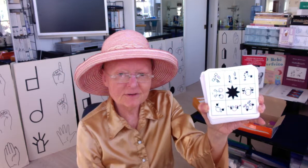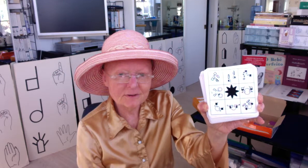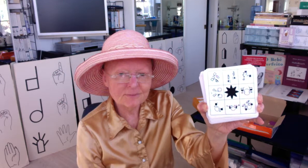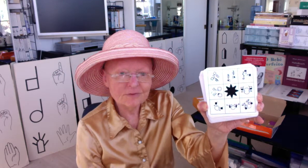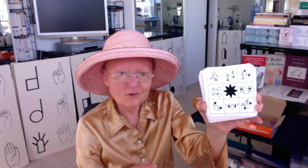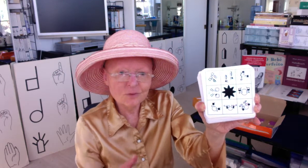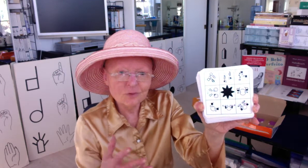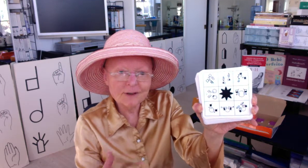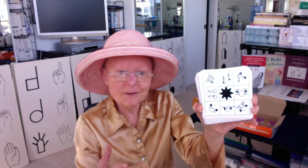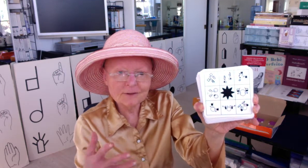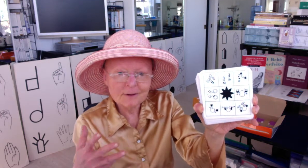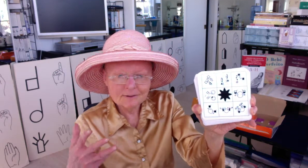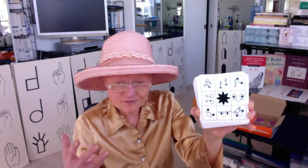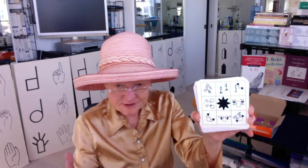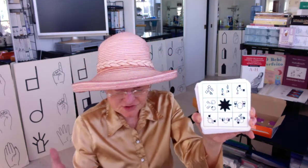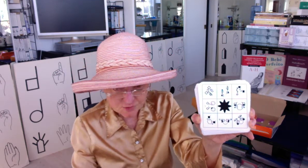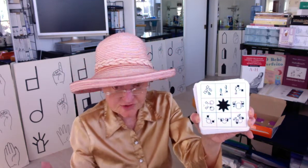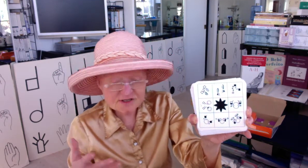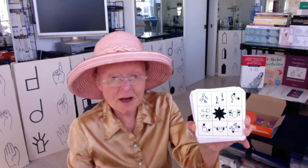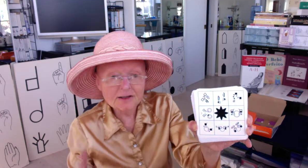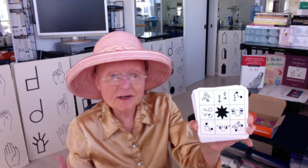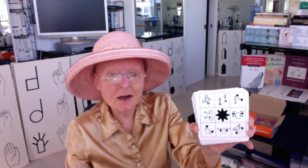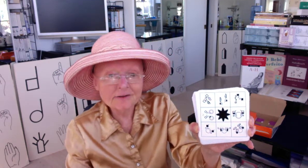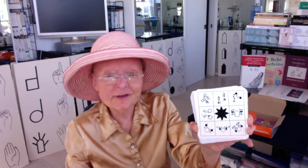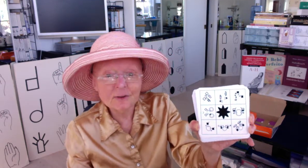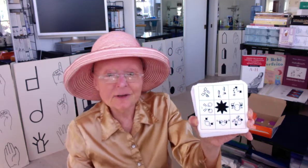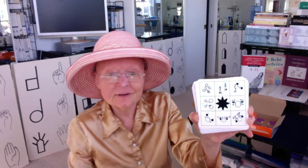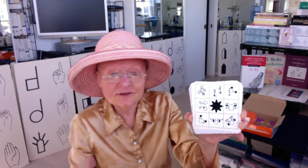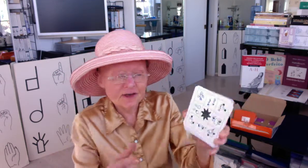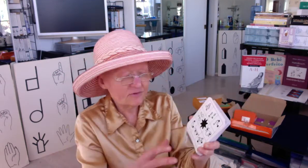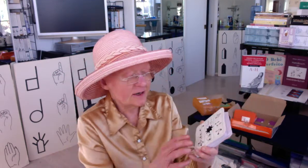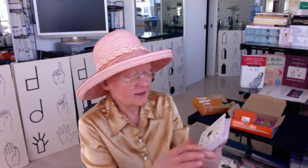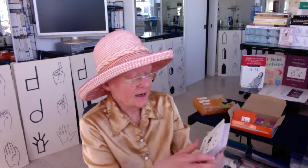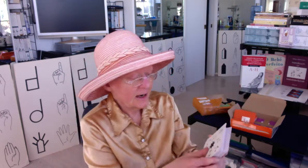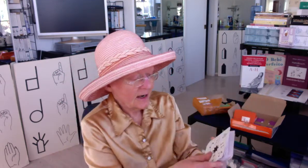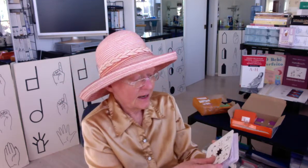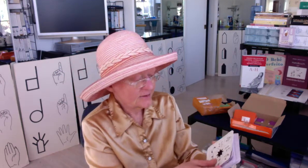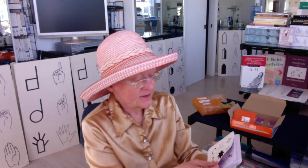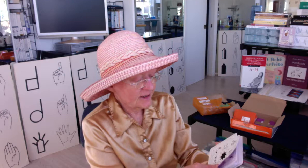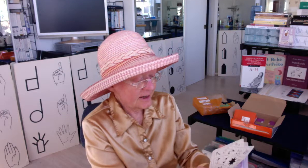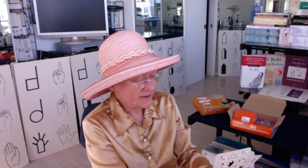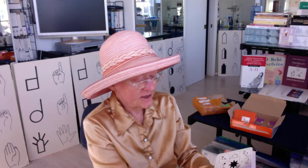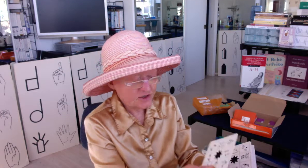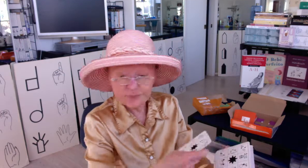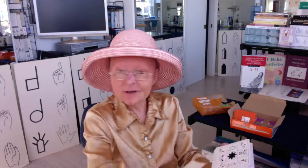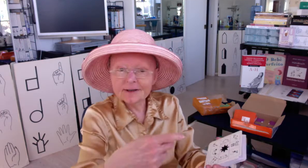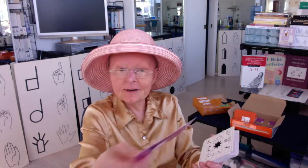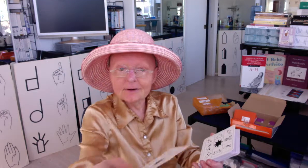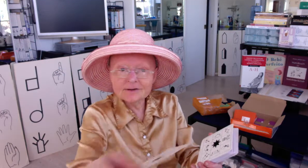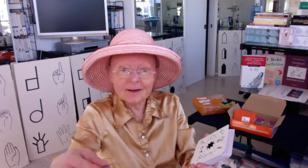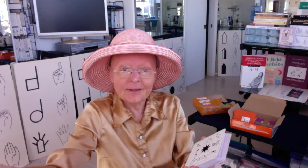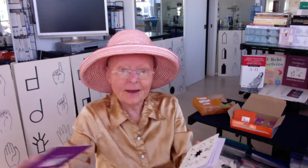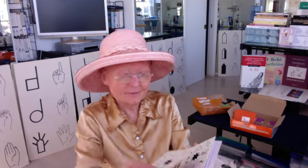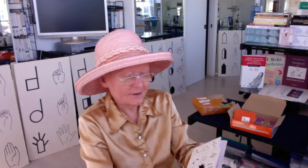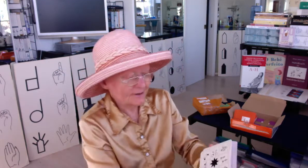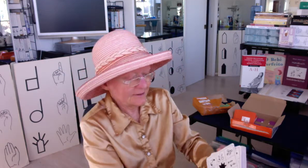you know, written French Swiss signs on them in SignWriting, and then I guess you play cards like that right and